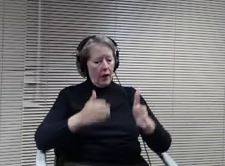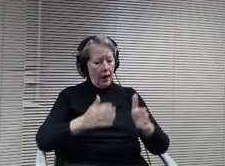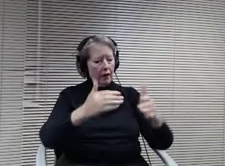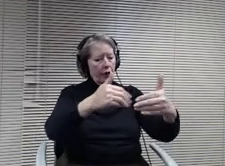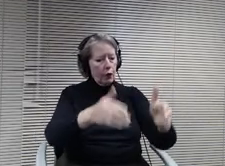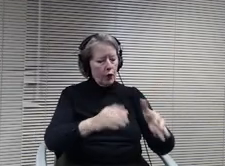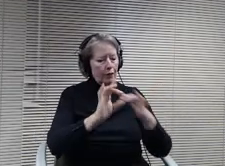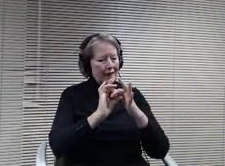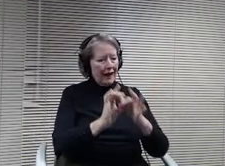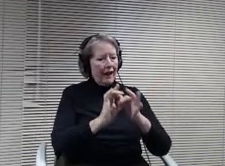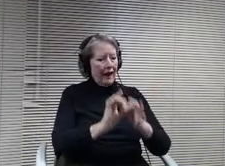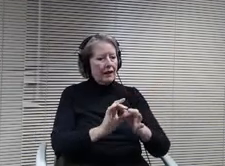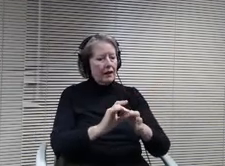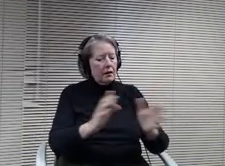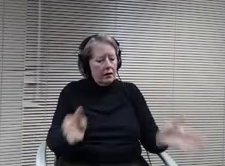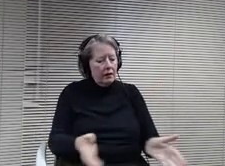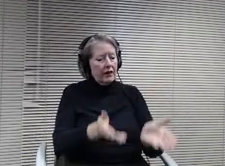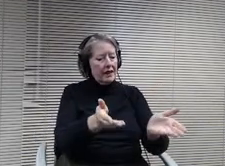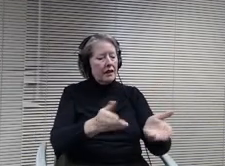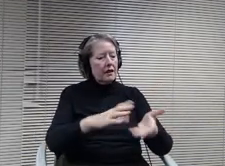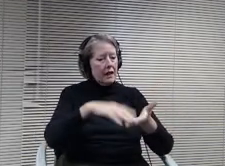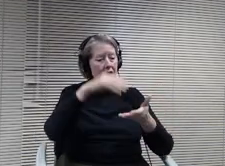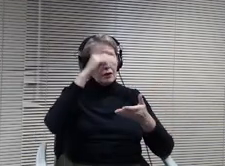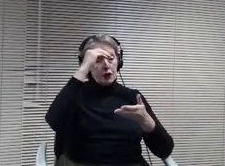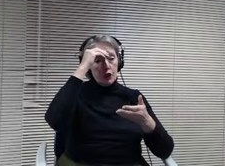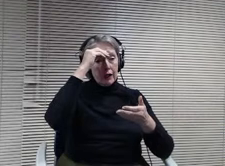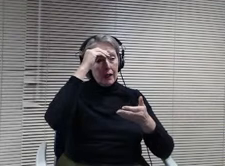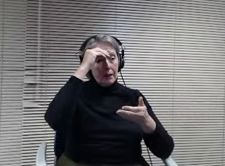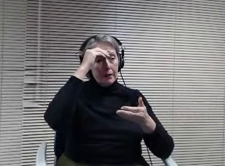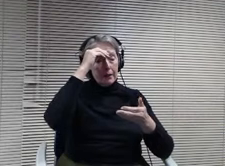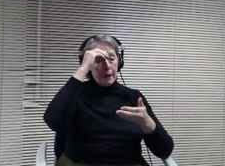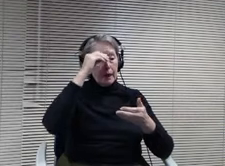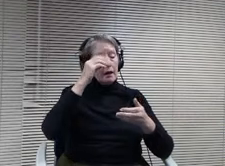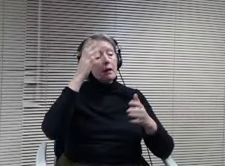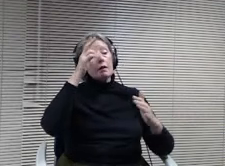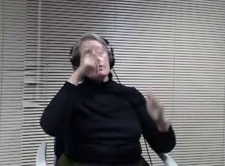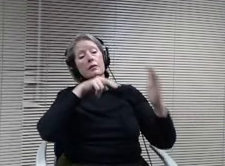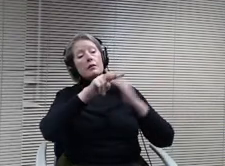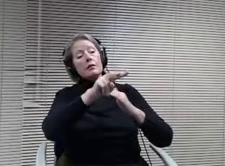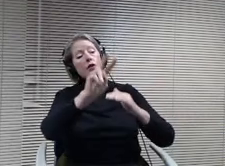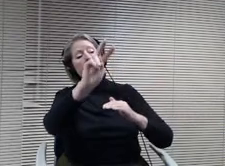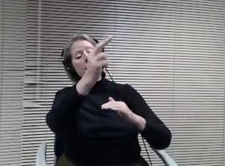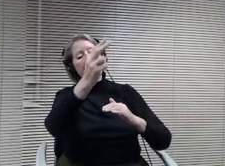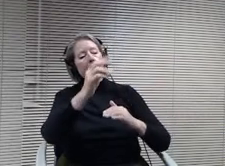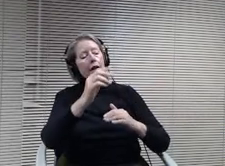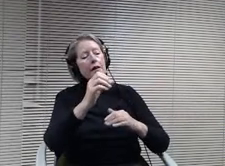facilitate the learning. Looking ahead for second semester, your potential units they've got going on there, working with